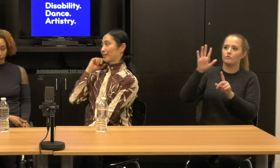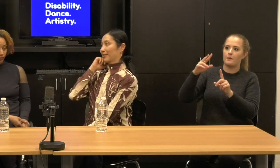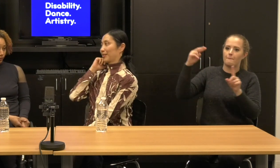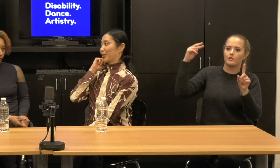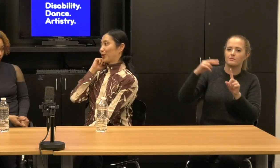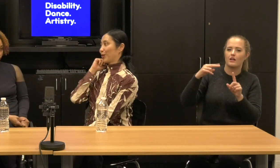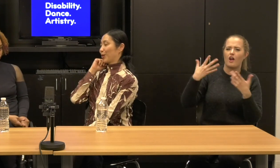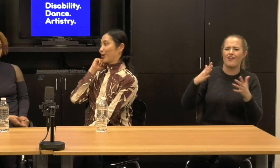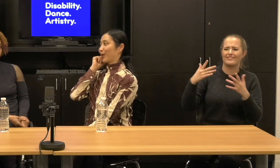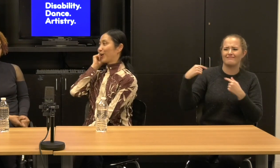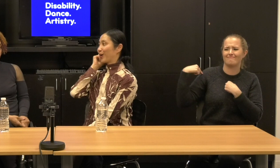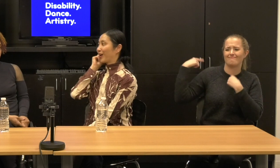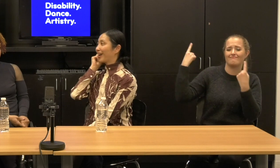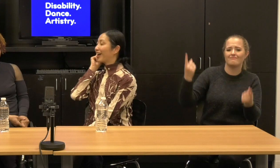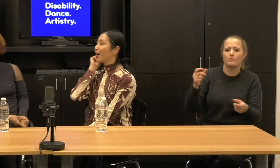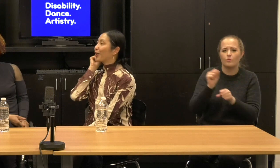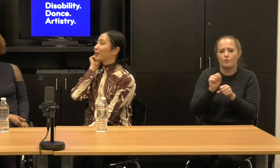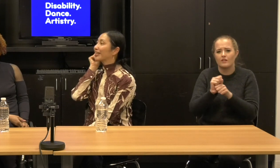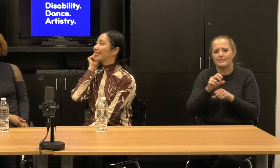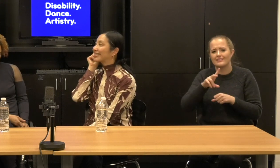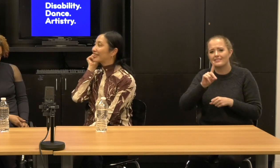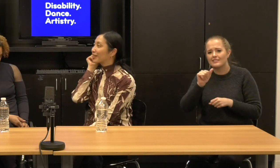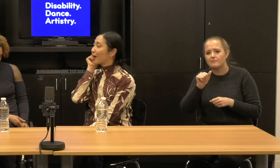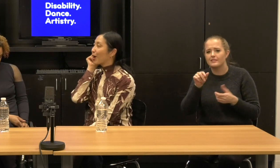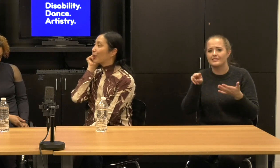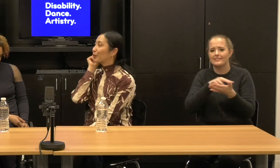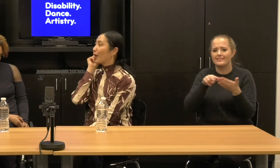disability in the dance field and, and supporting that.